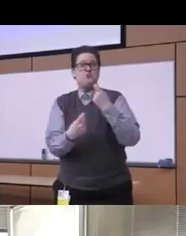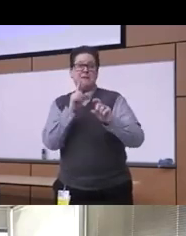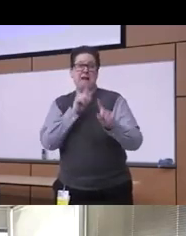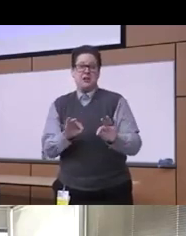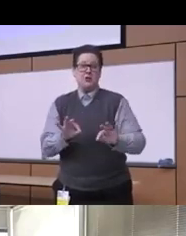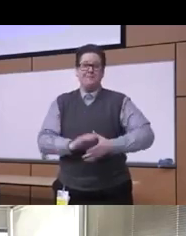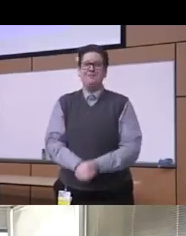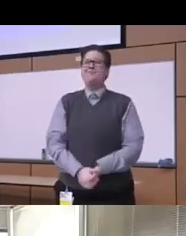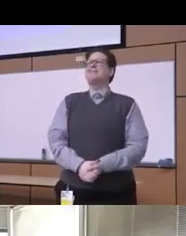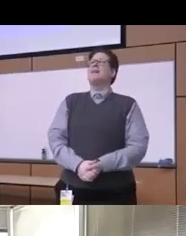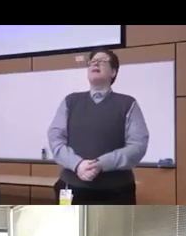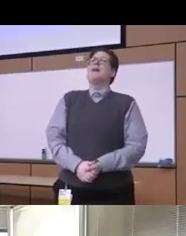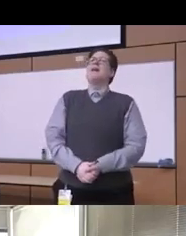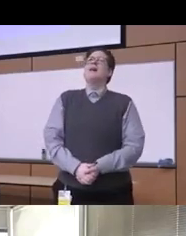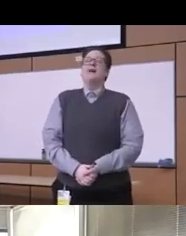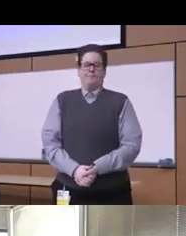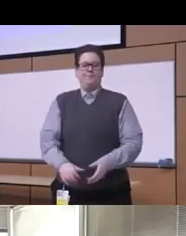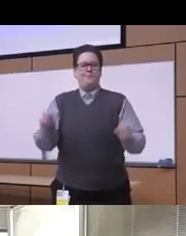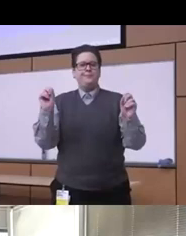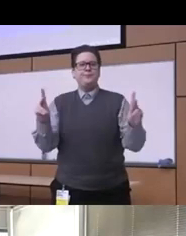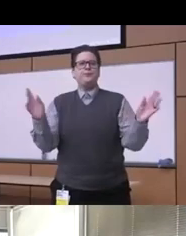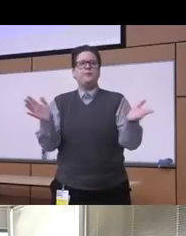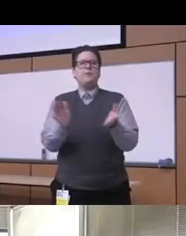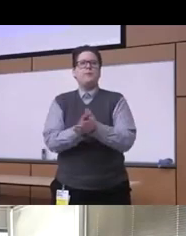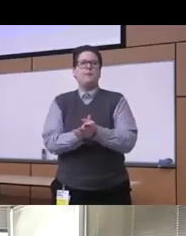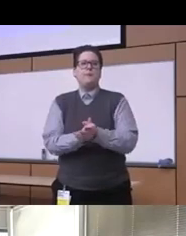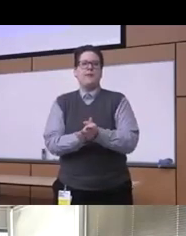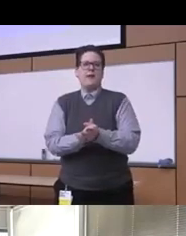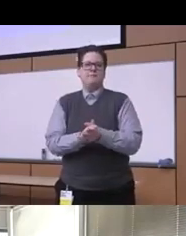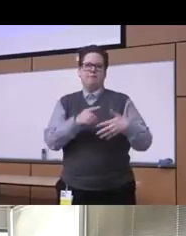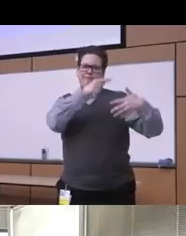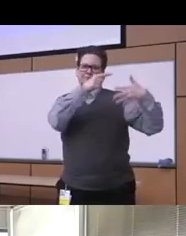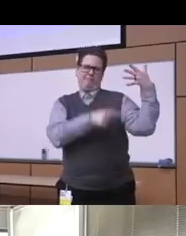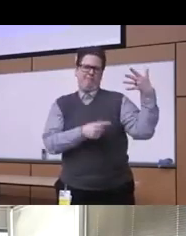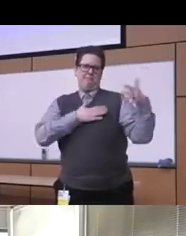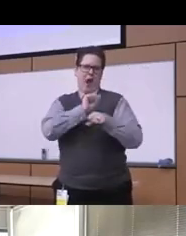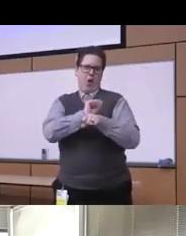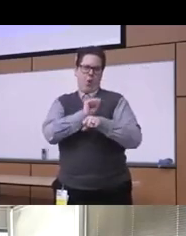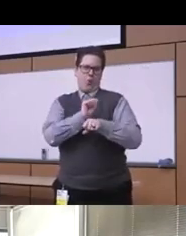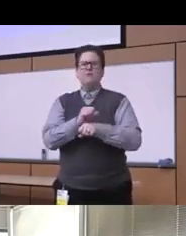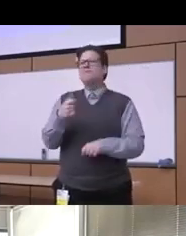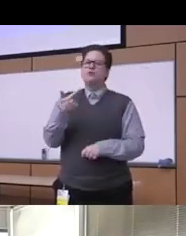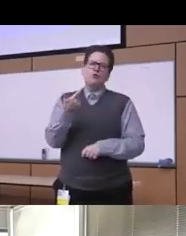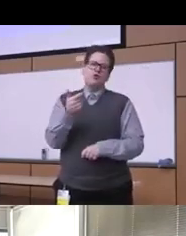uh okay so this is the scope of my work you know George has really kind of uh in a way uh